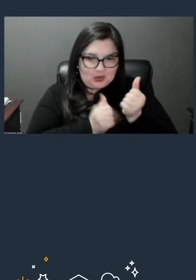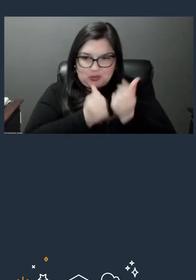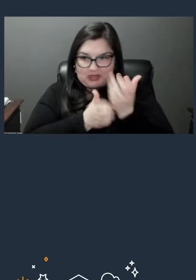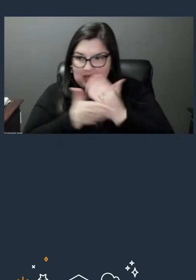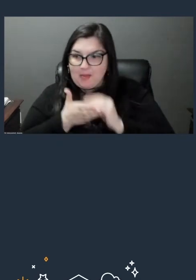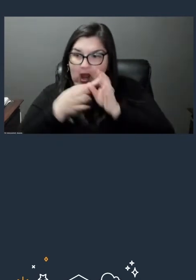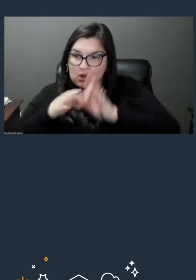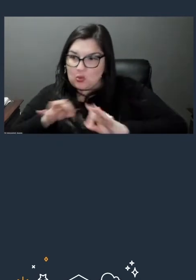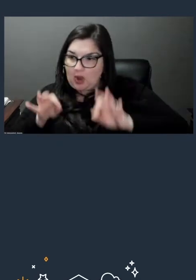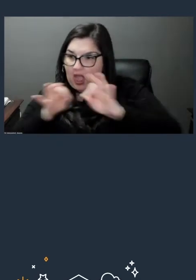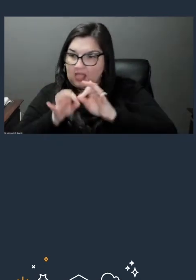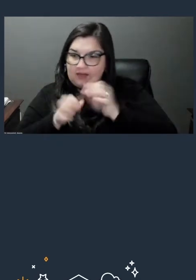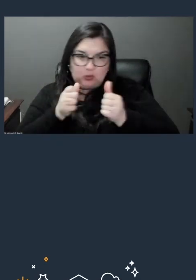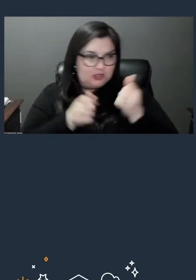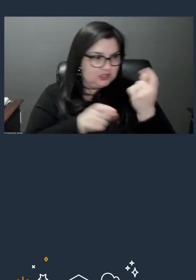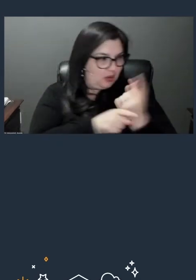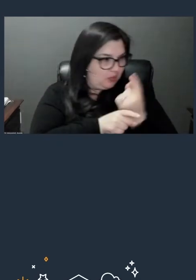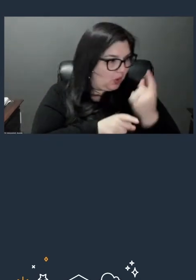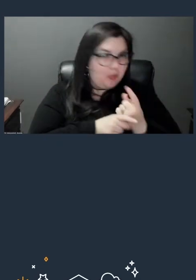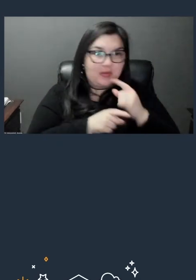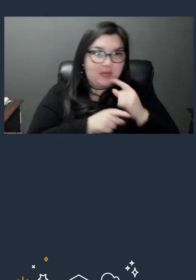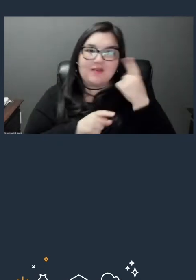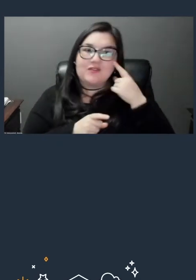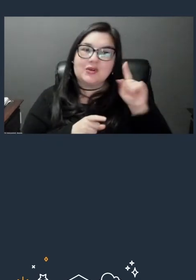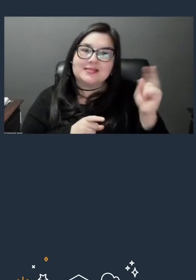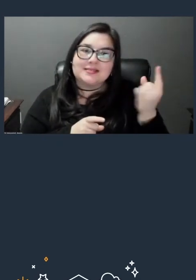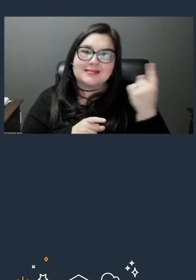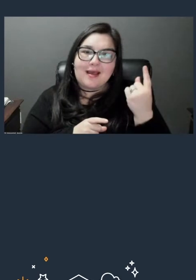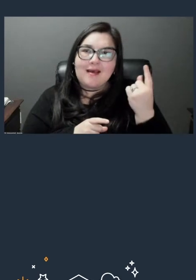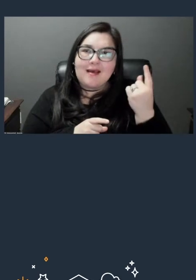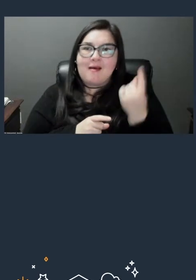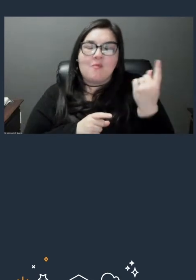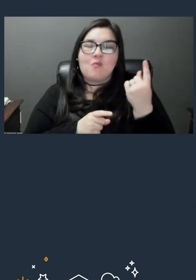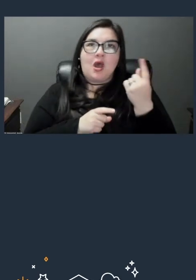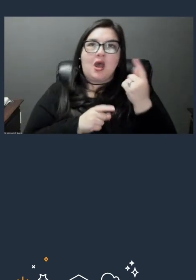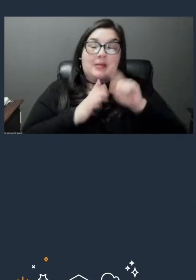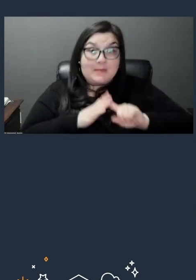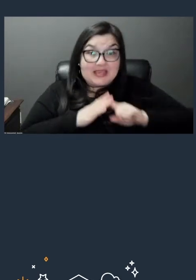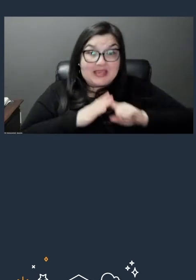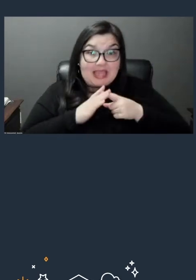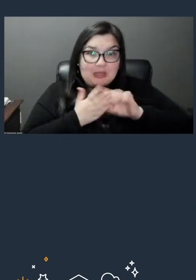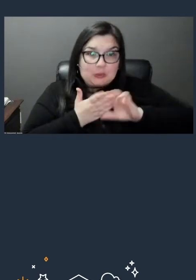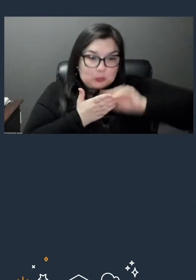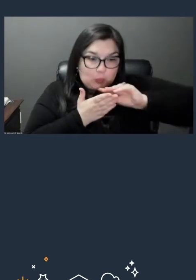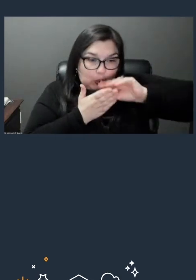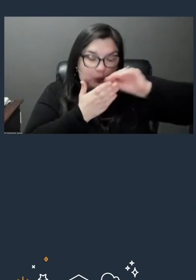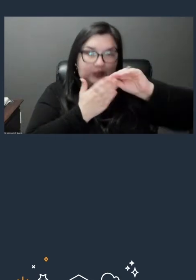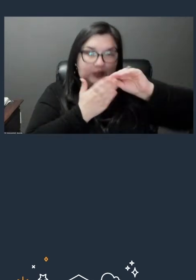for someone beginning to learn the technology. I really love how here we're doing